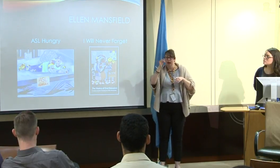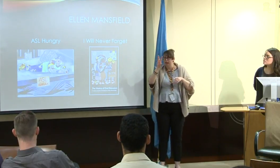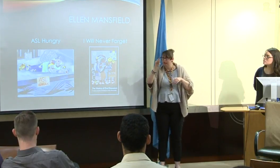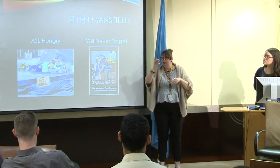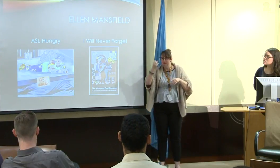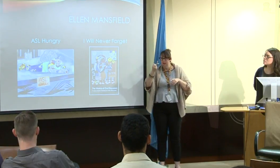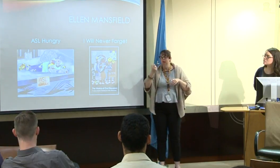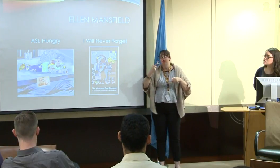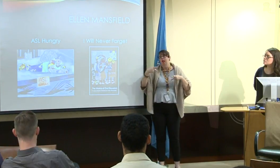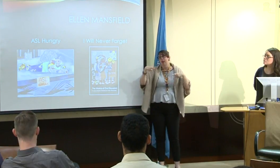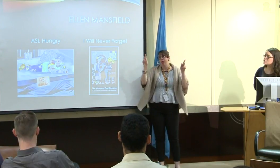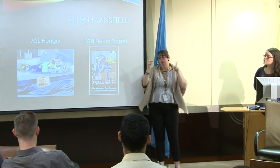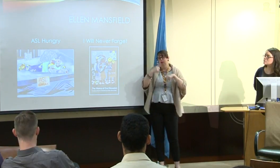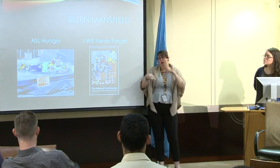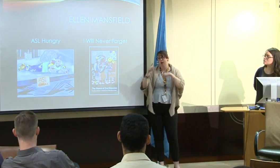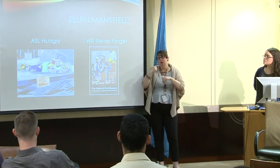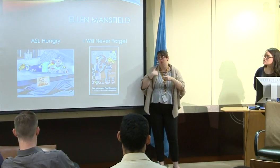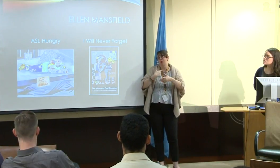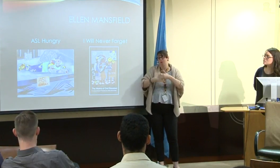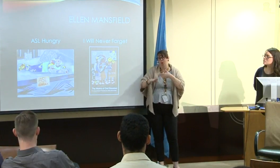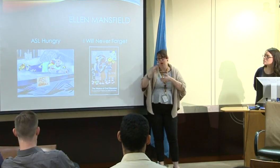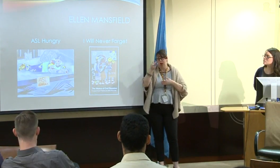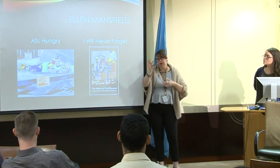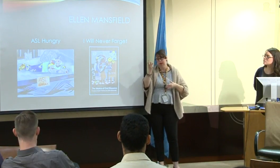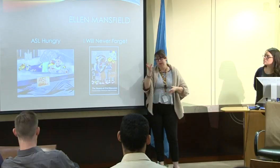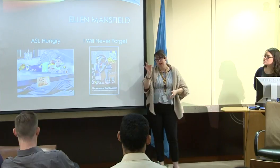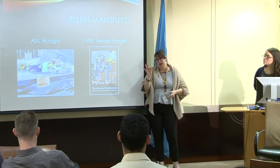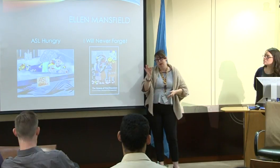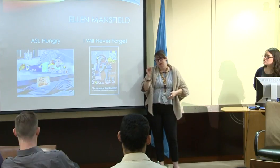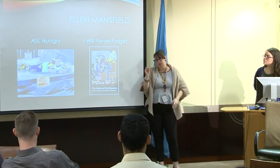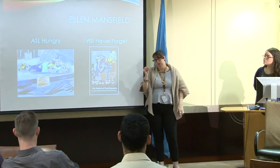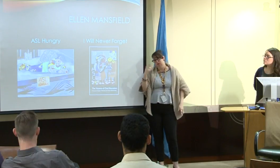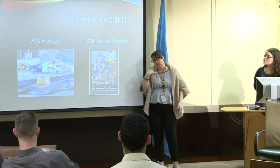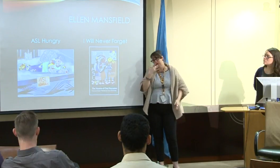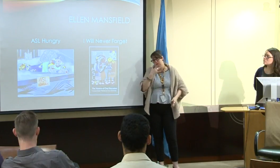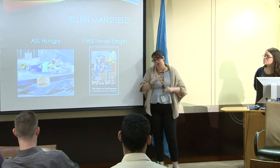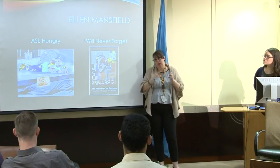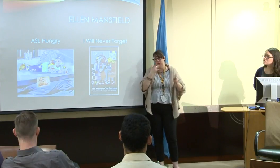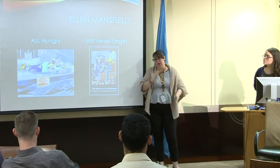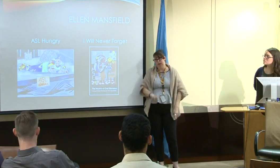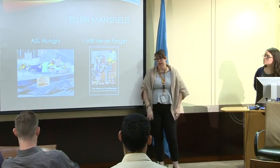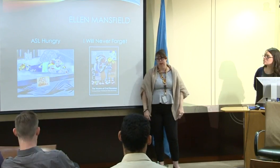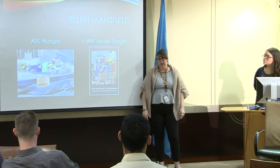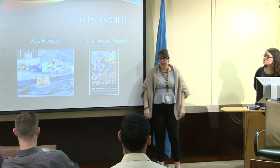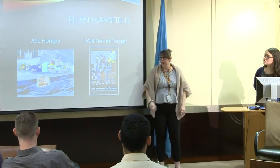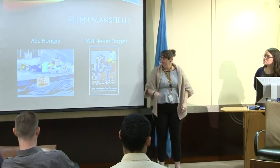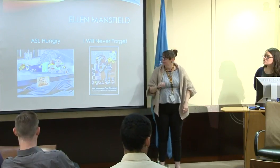through that kind of corporal punishment. And when I came along much later, fortunately for me,